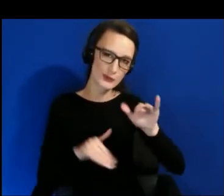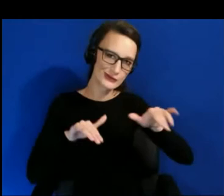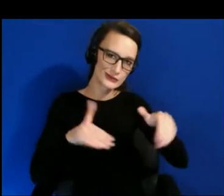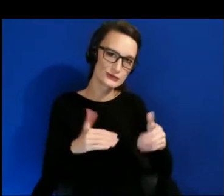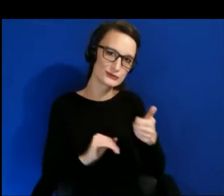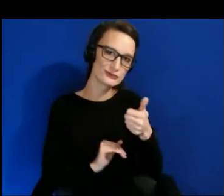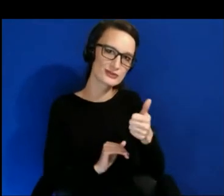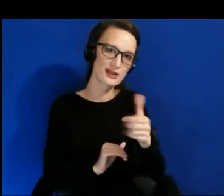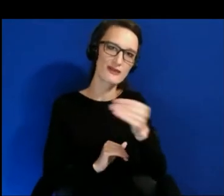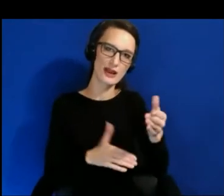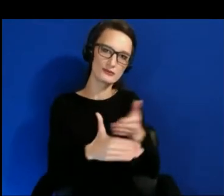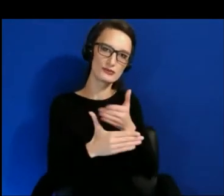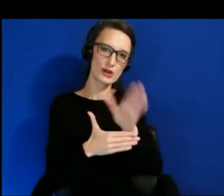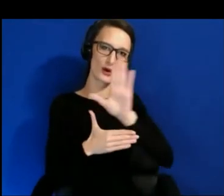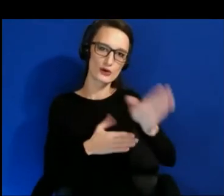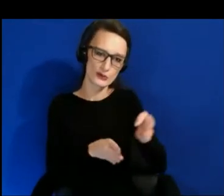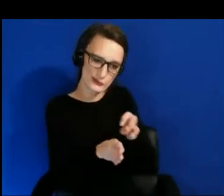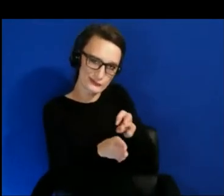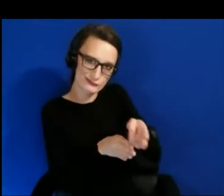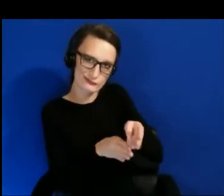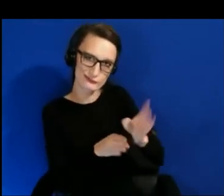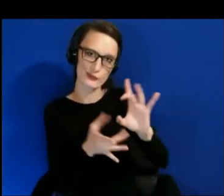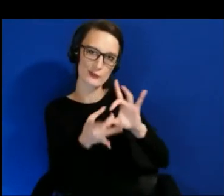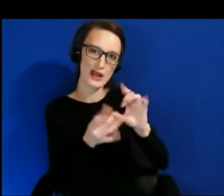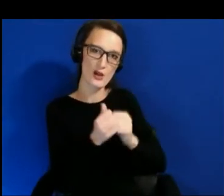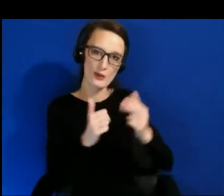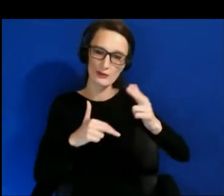regards to building XR experiences for all.